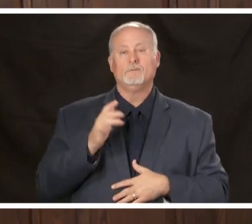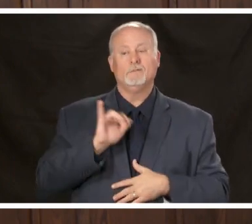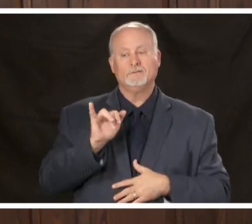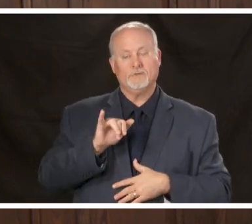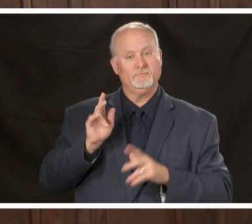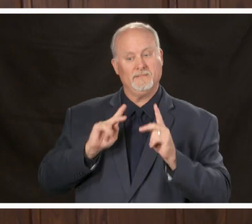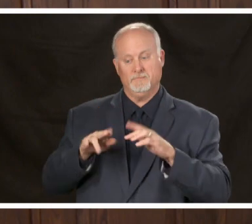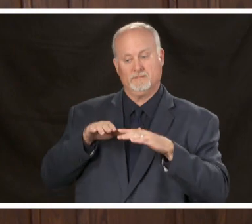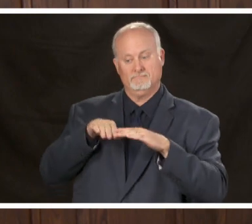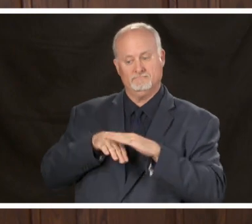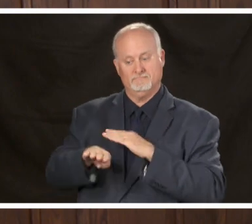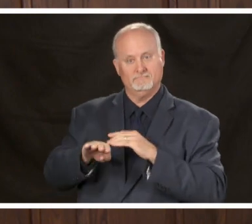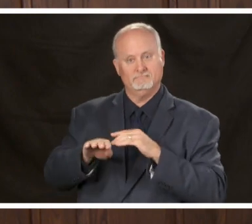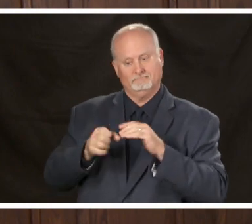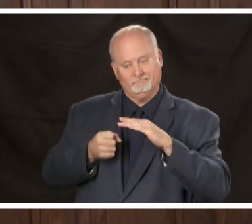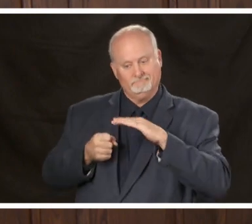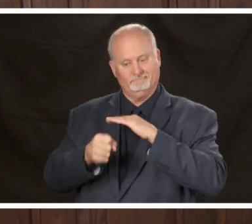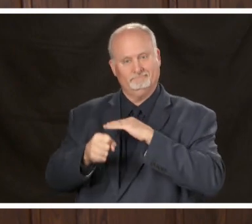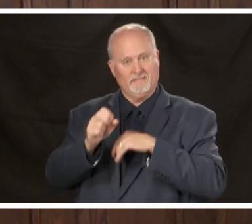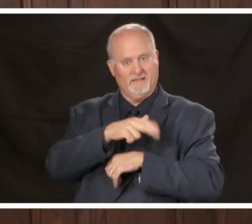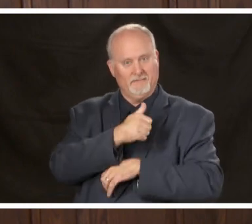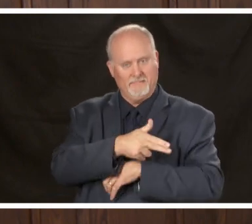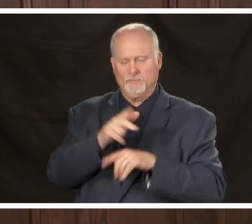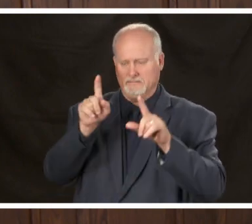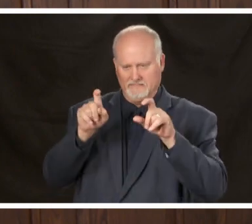the same reasons and finally we test our health care